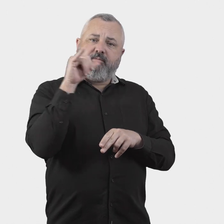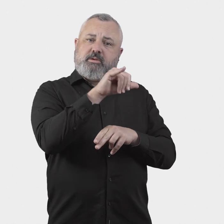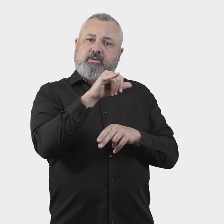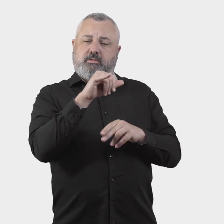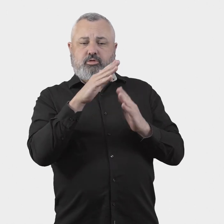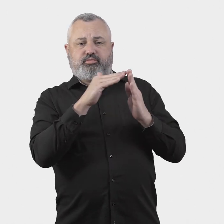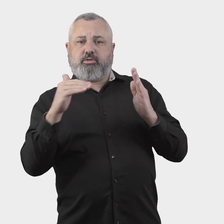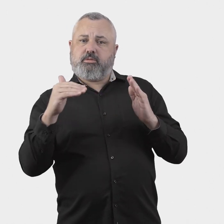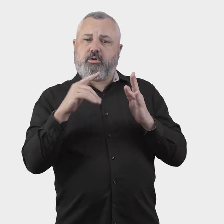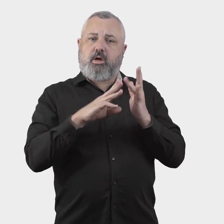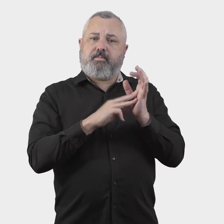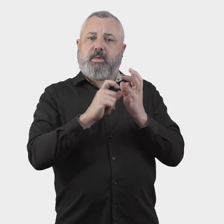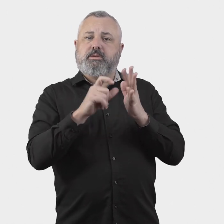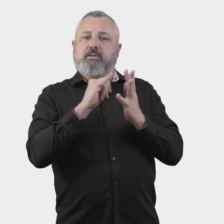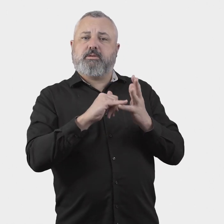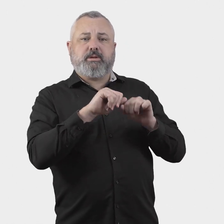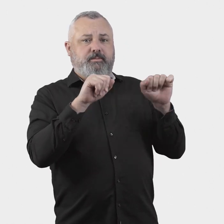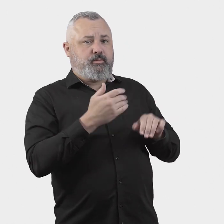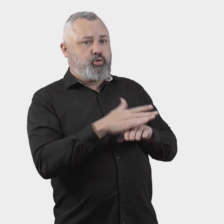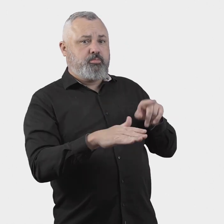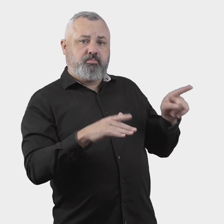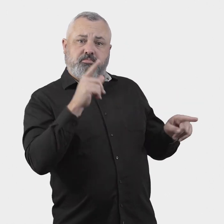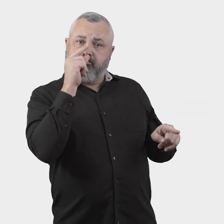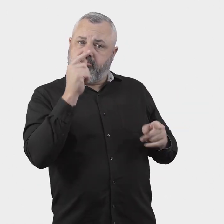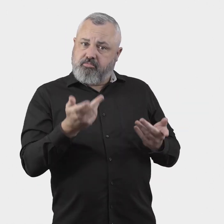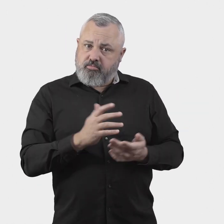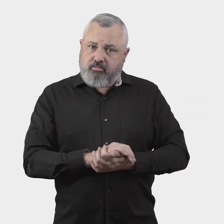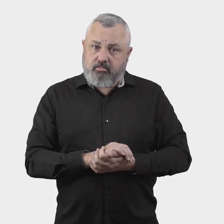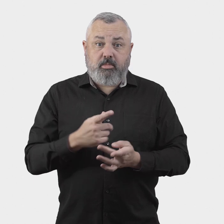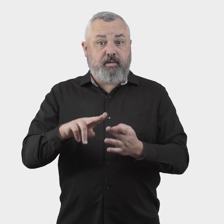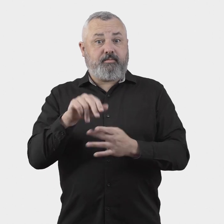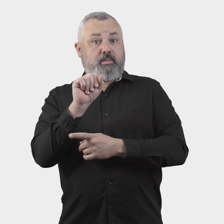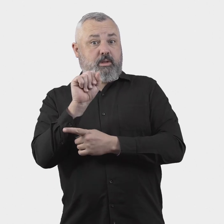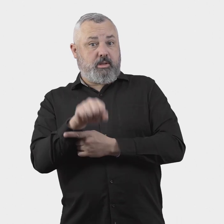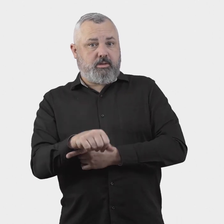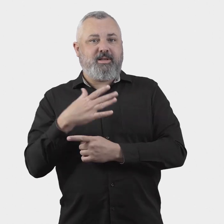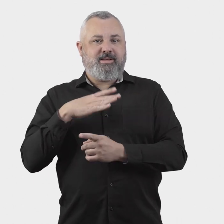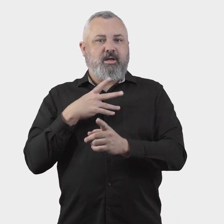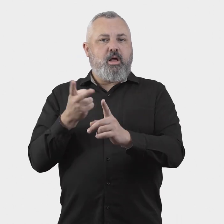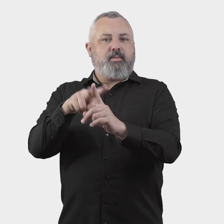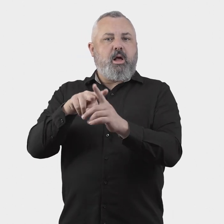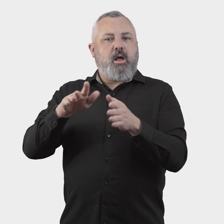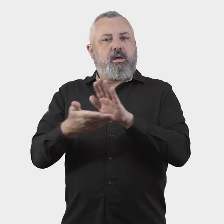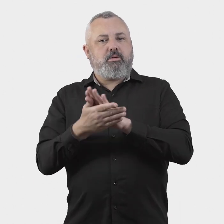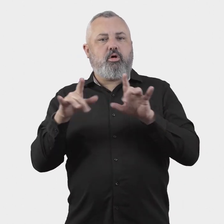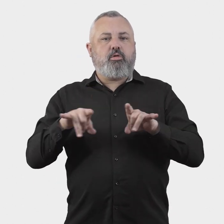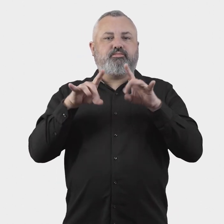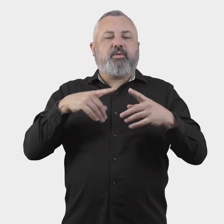scheme for breaches of privacy by scheme members, subject to approval of the Office of the Australian